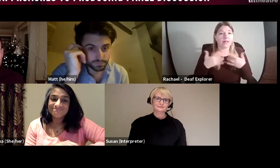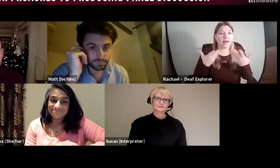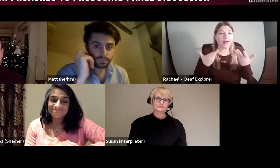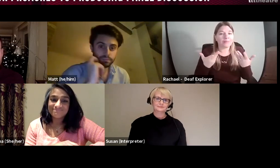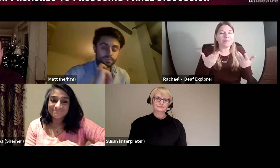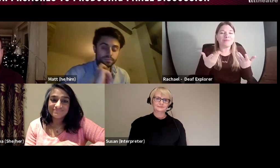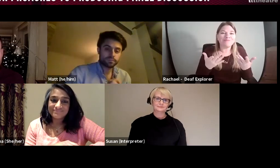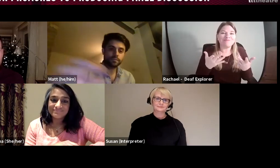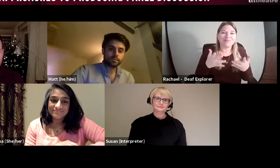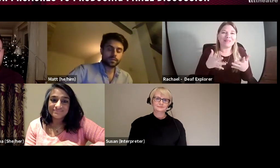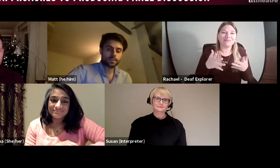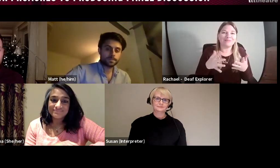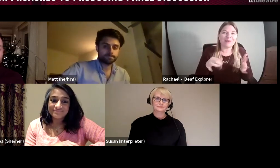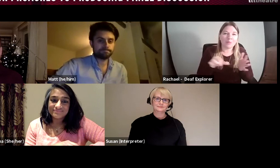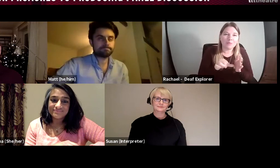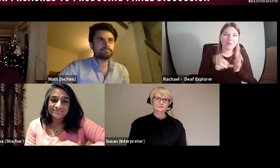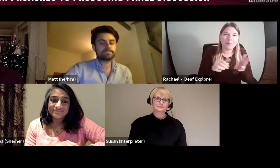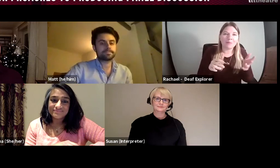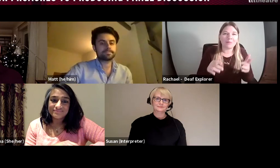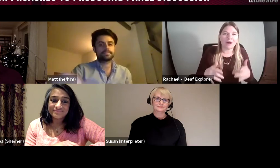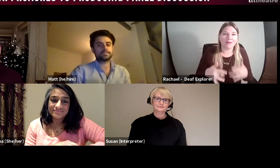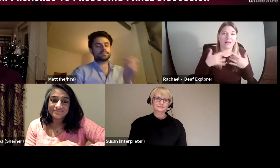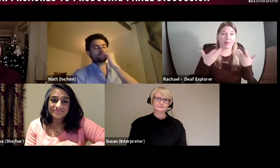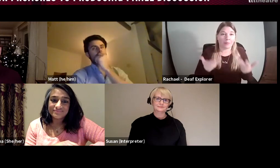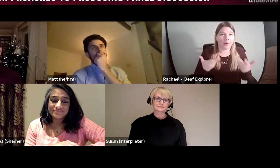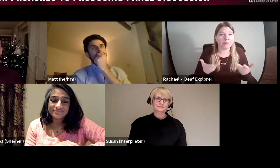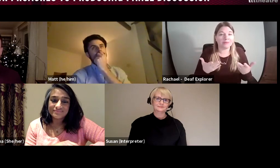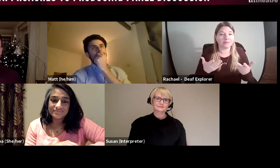producers is the first thing would say, there are not enough out there I think at the moment,